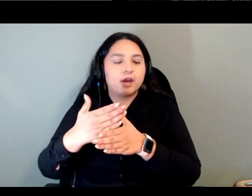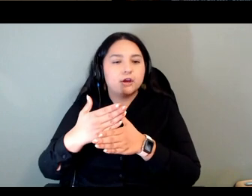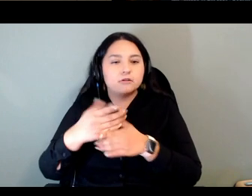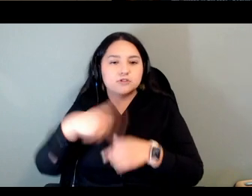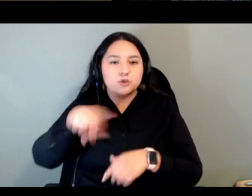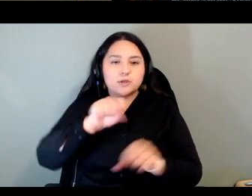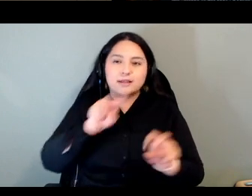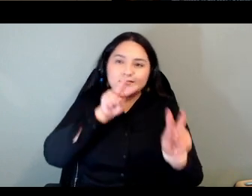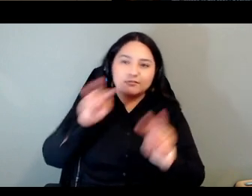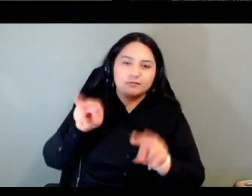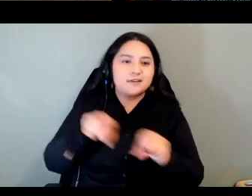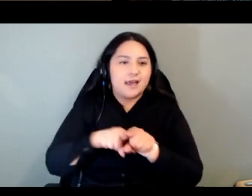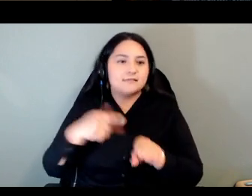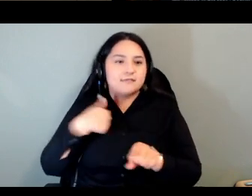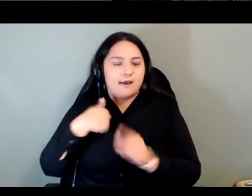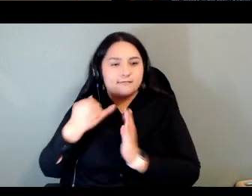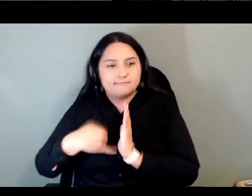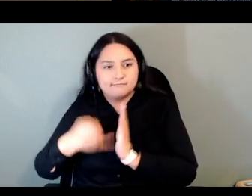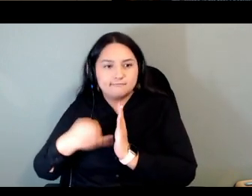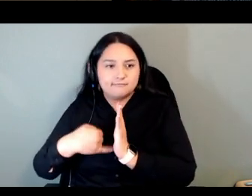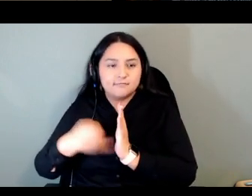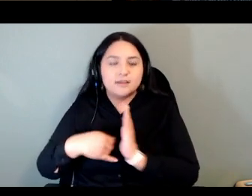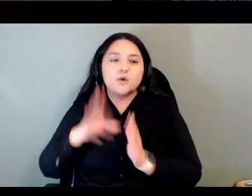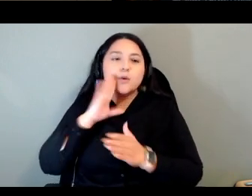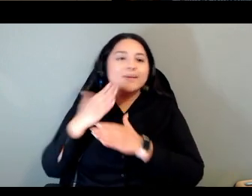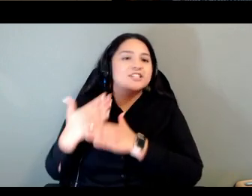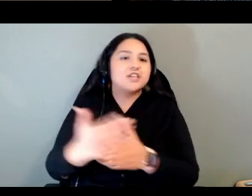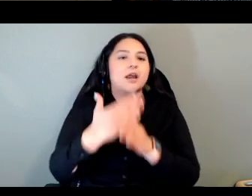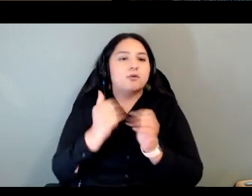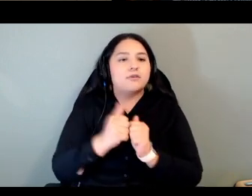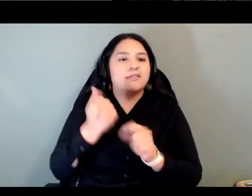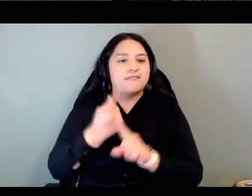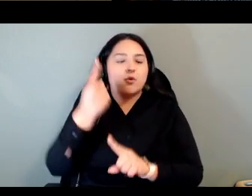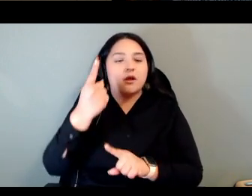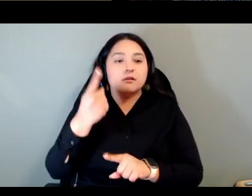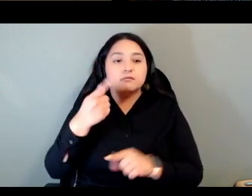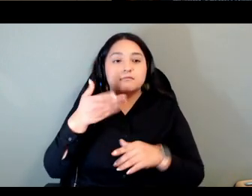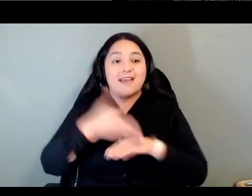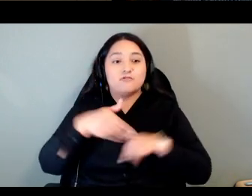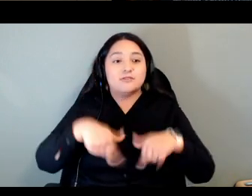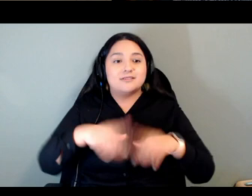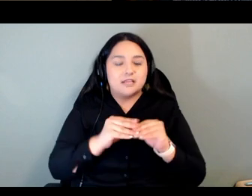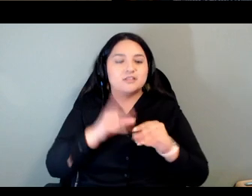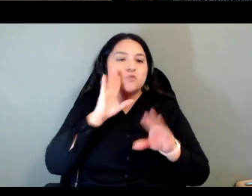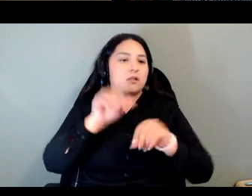as it evolves and this will be shared out with everyone after the session as well thank